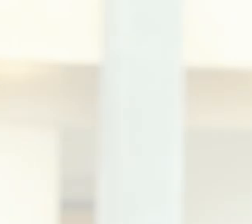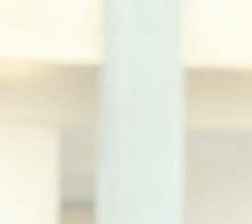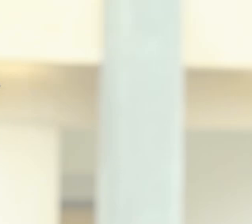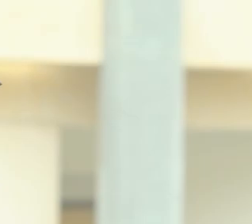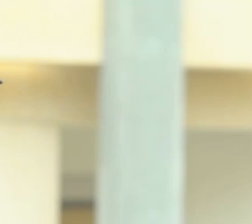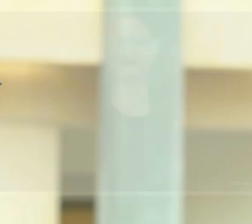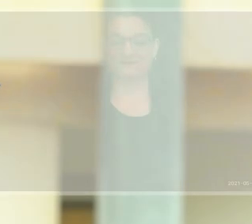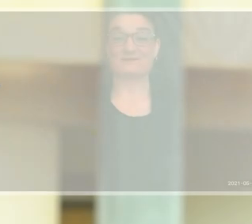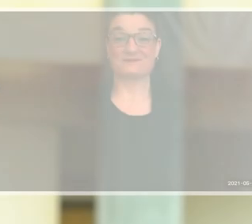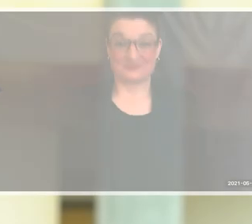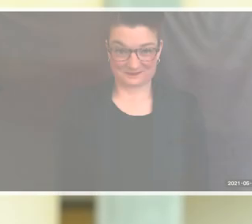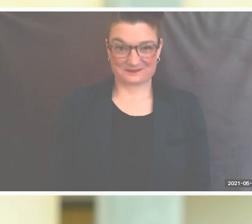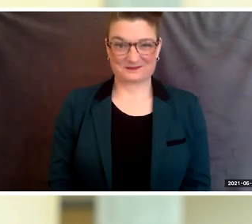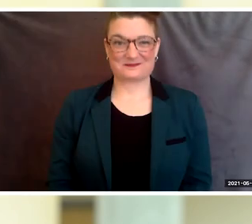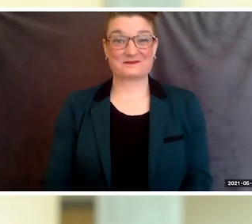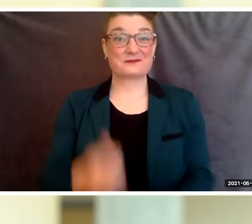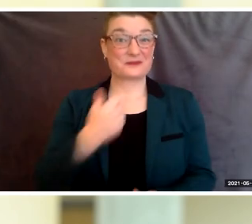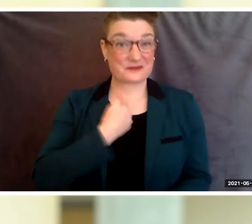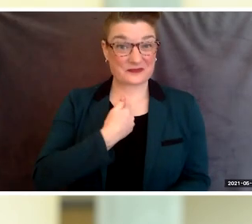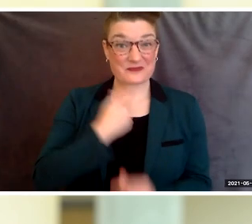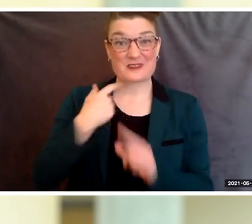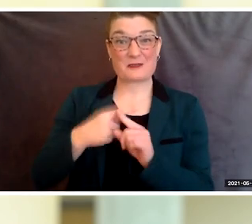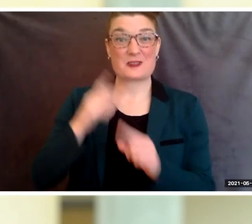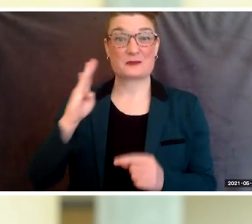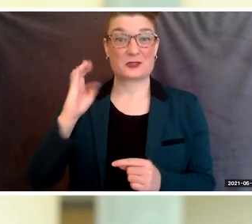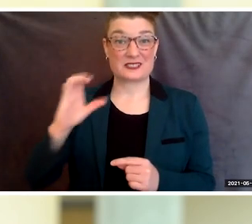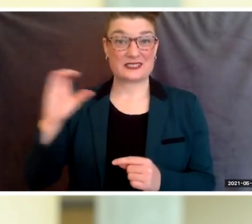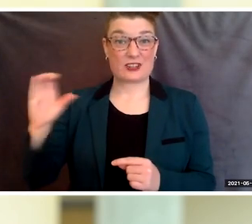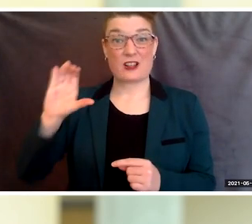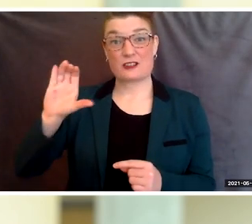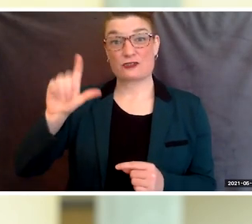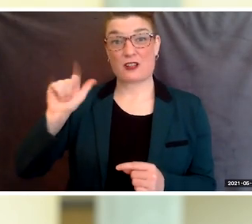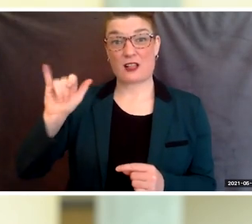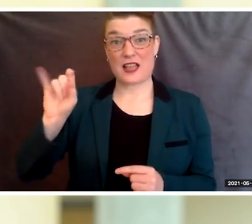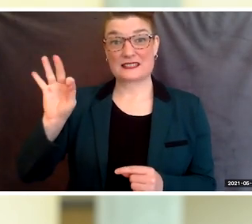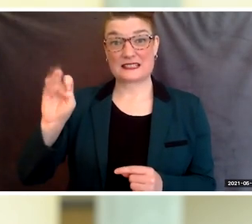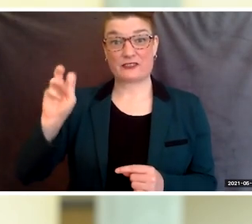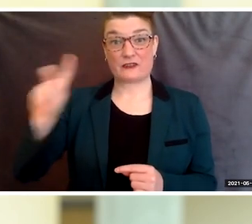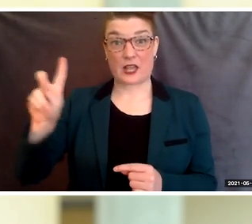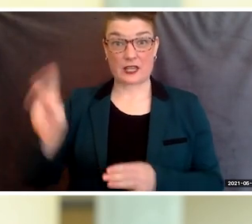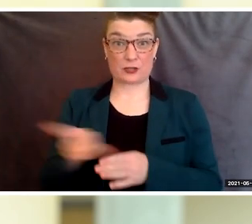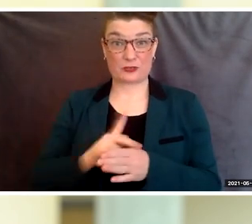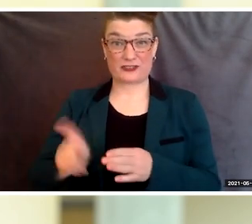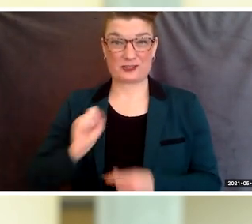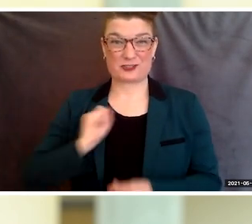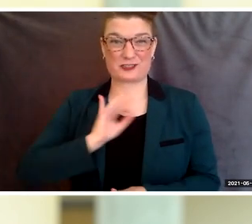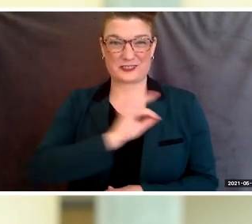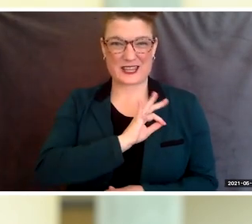On behalf of the Berkeley City College, Classified Professional Staff, I am honored to be here to share